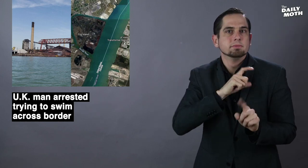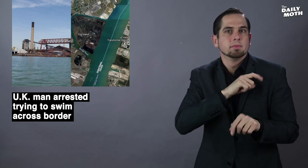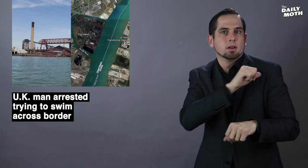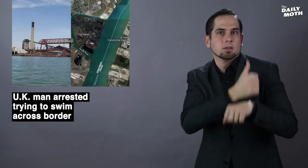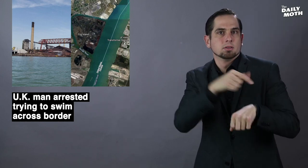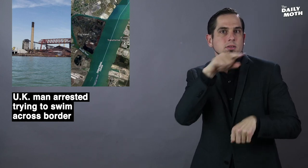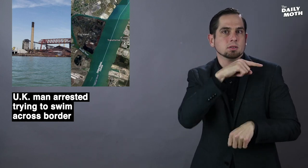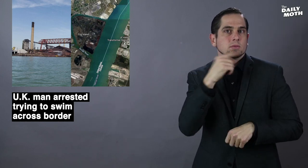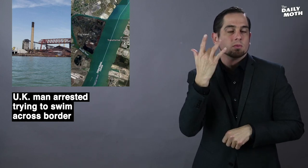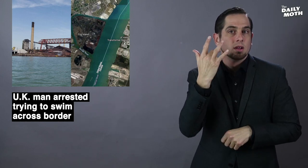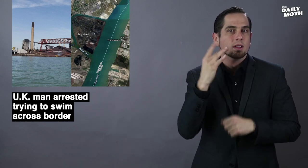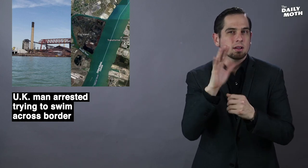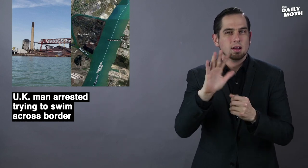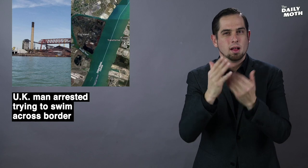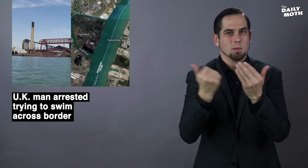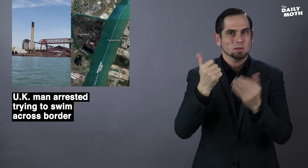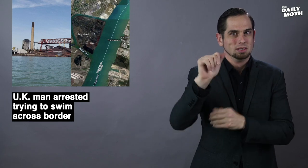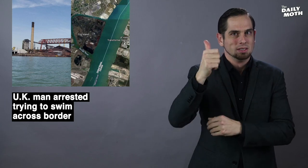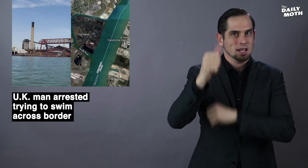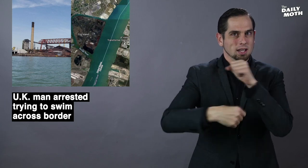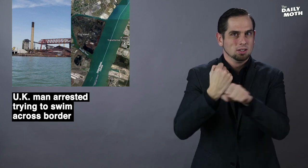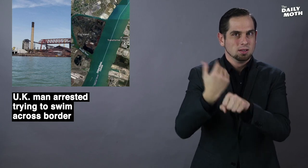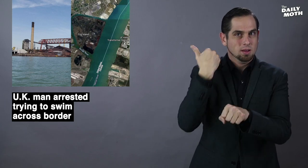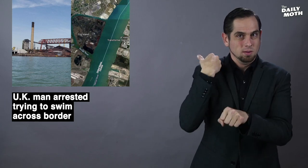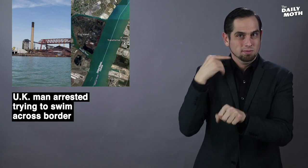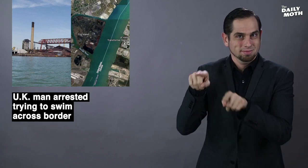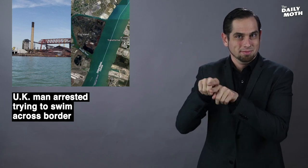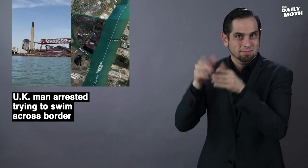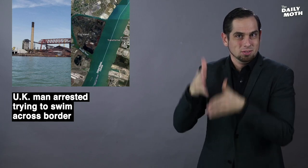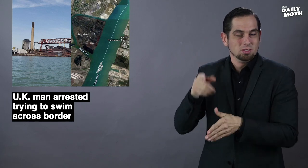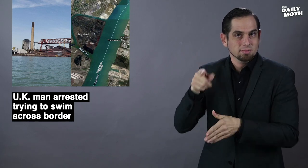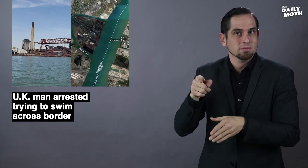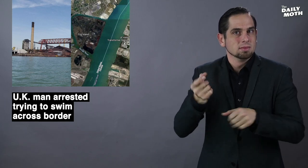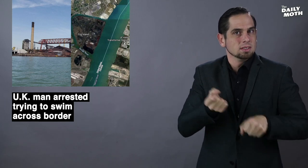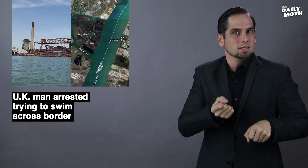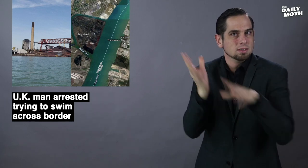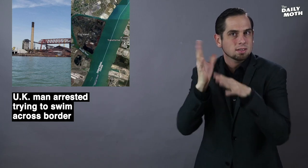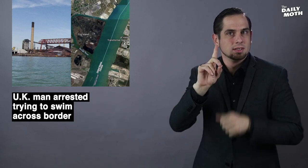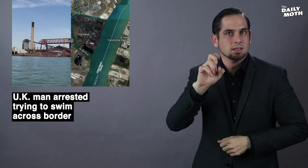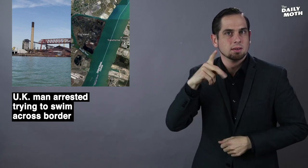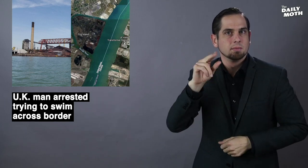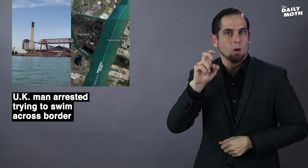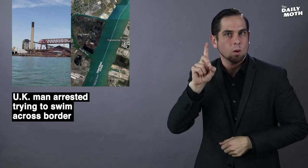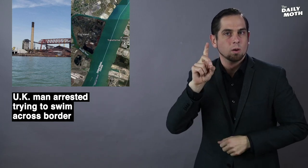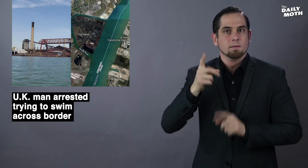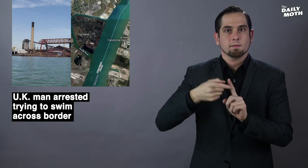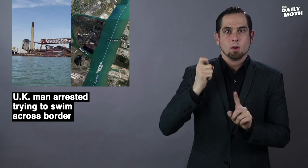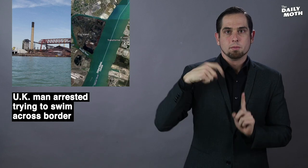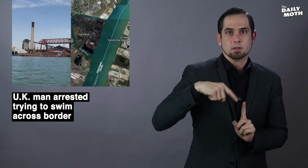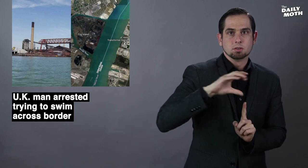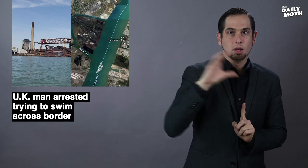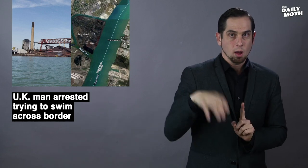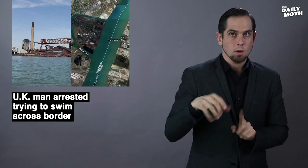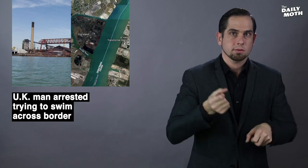authorities as almost ten years ago he was deported from Chicago